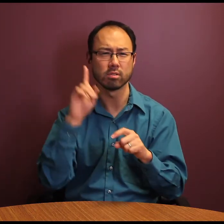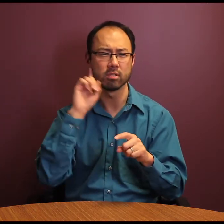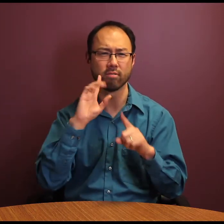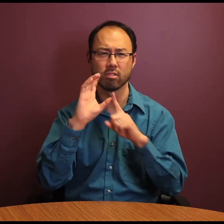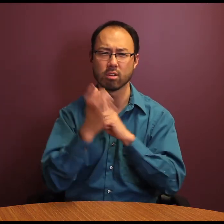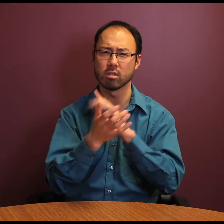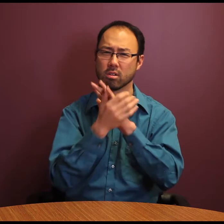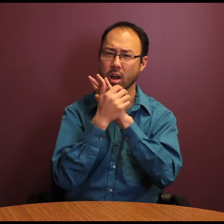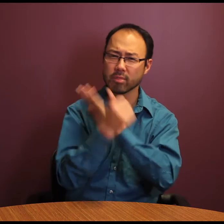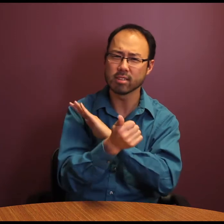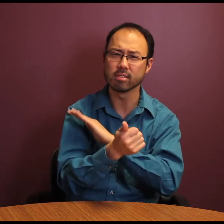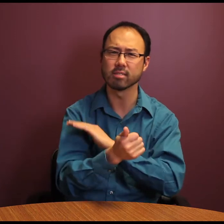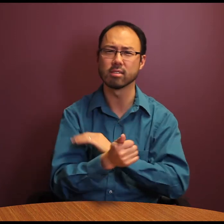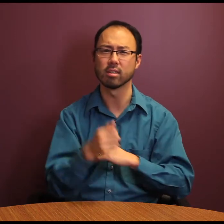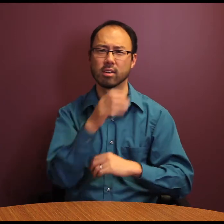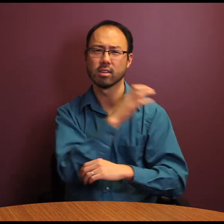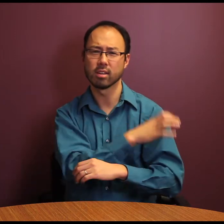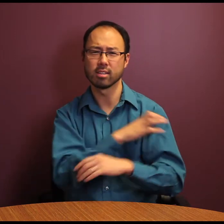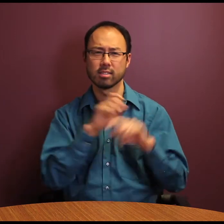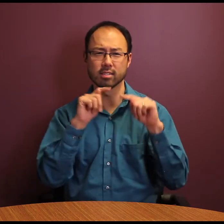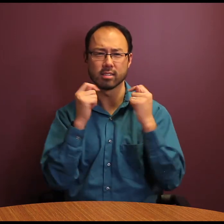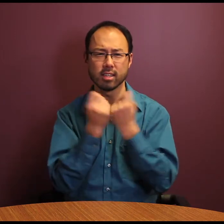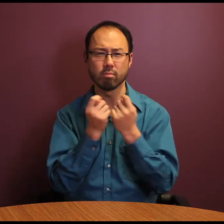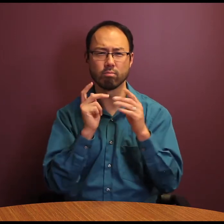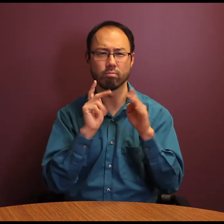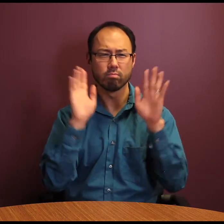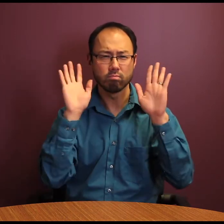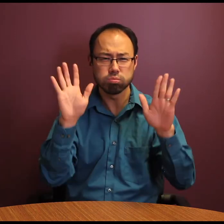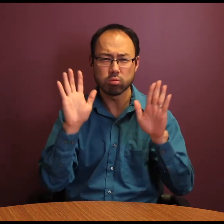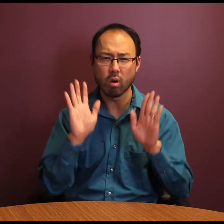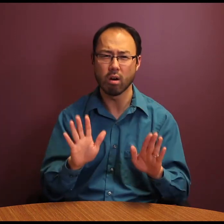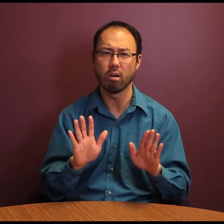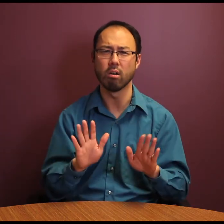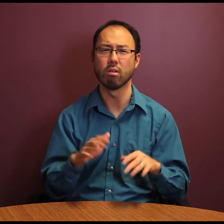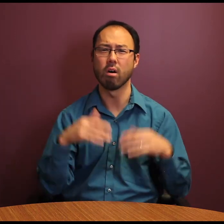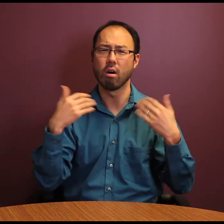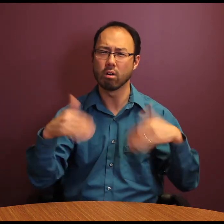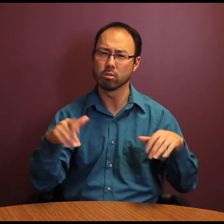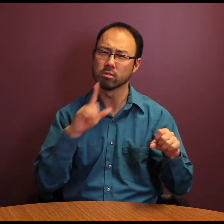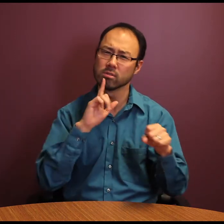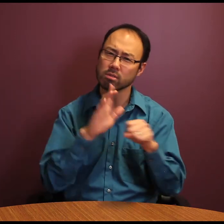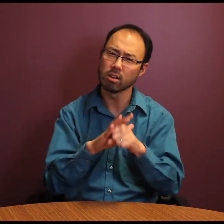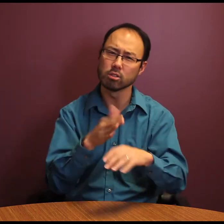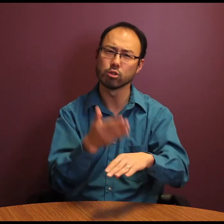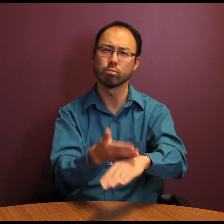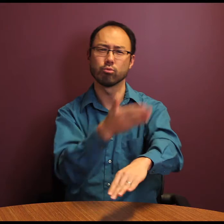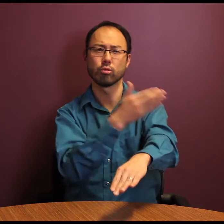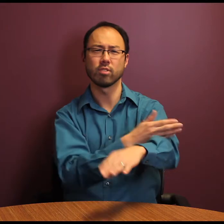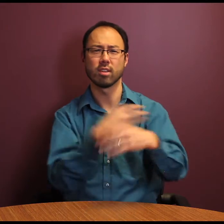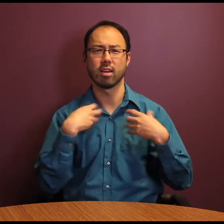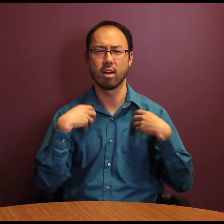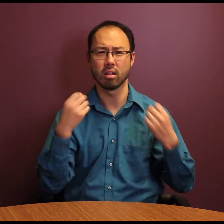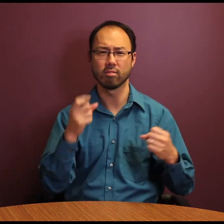well-being of Deaf, Hard of Hearing, and DeafBlind individuals.